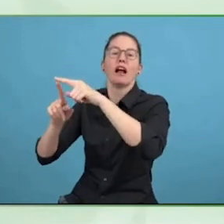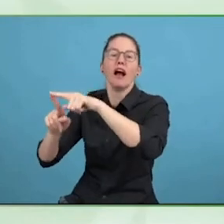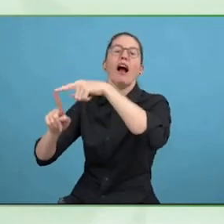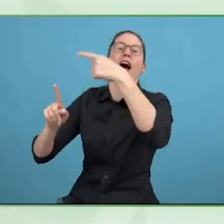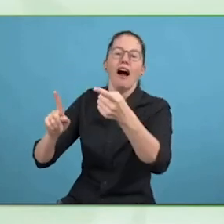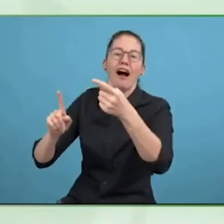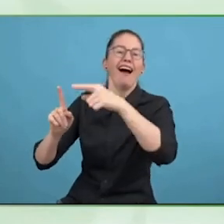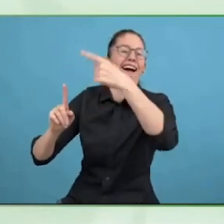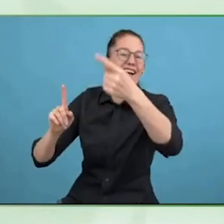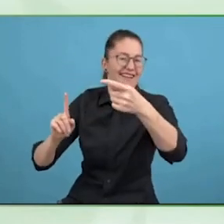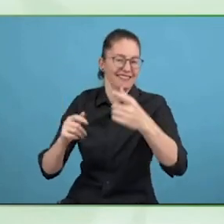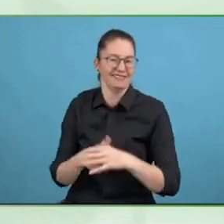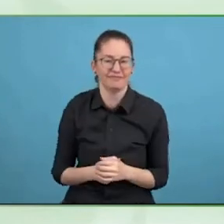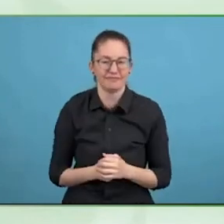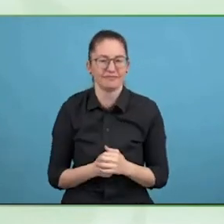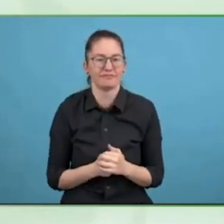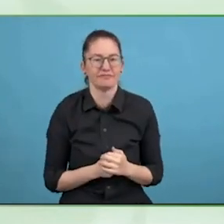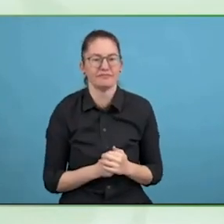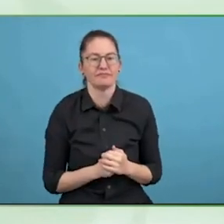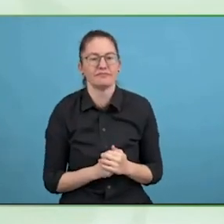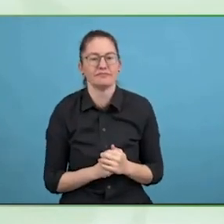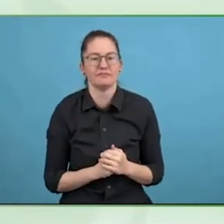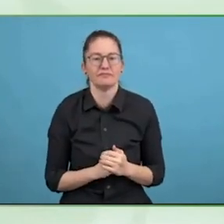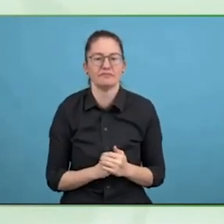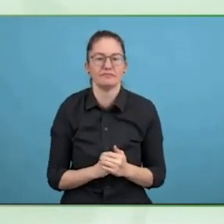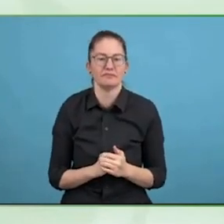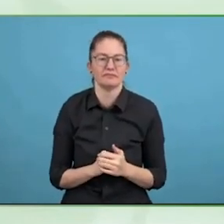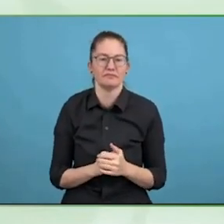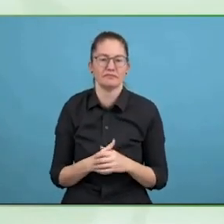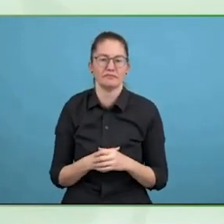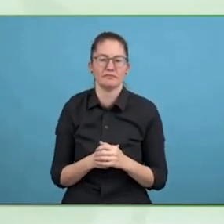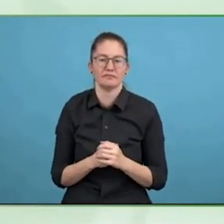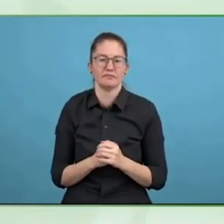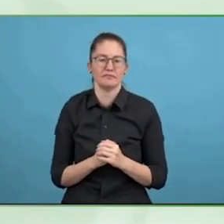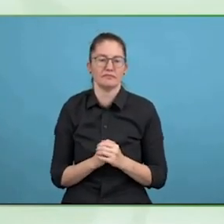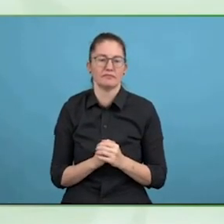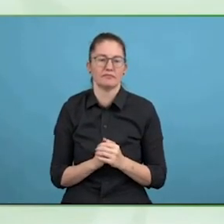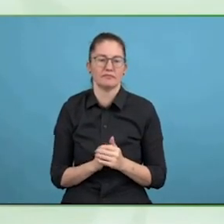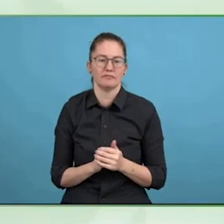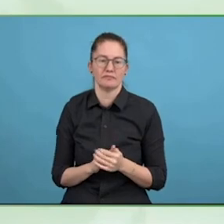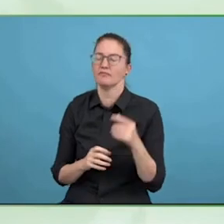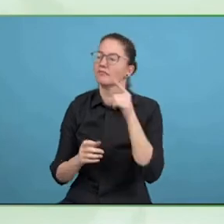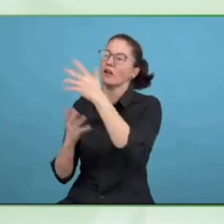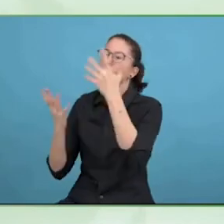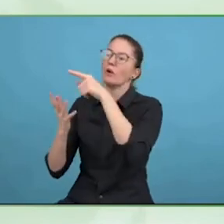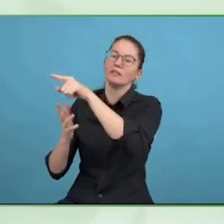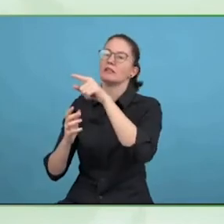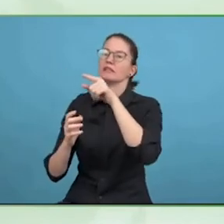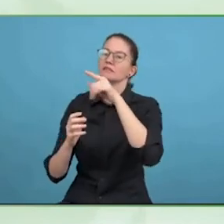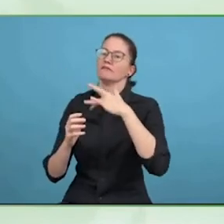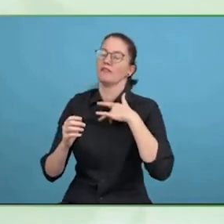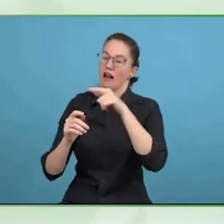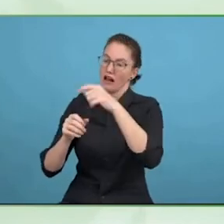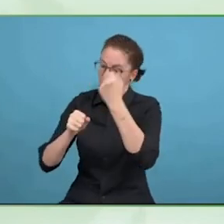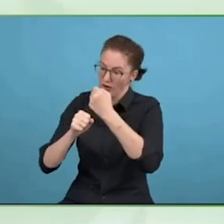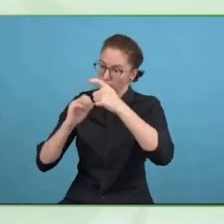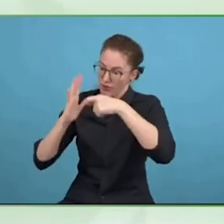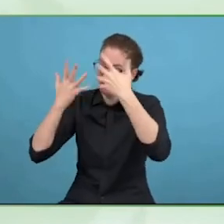project, but it is absolutely just at the start of a global initiative,